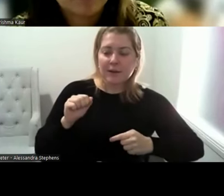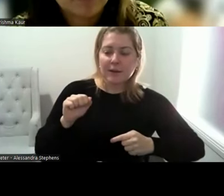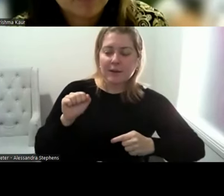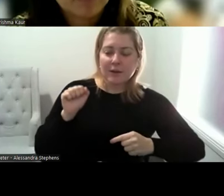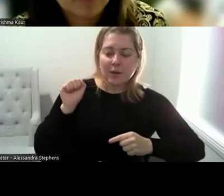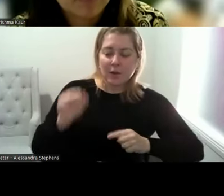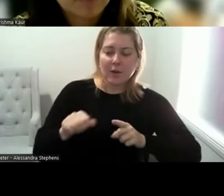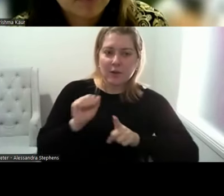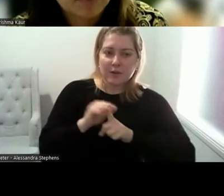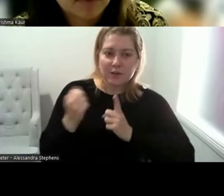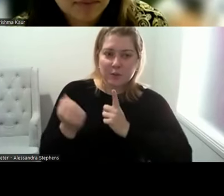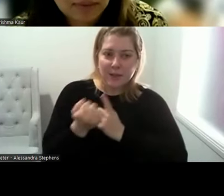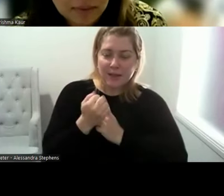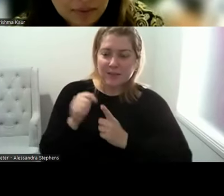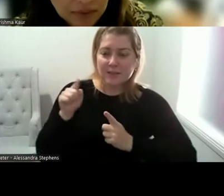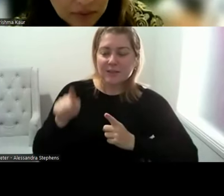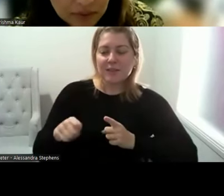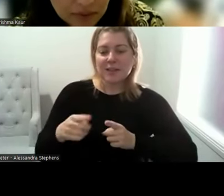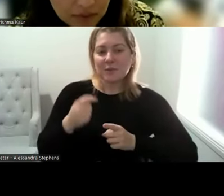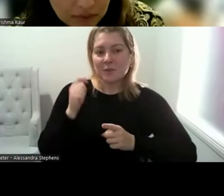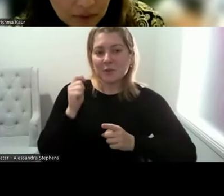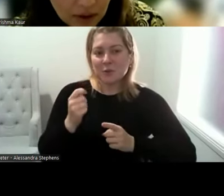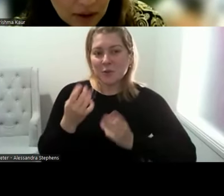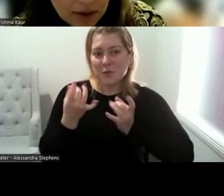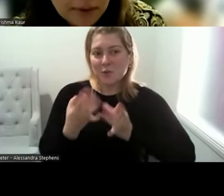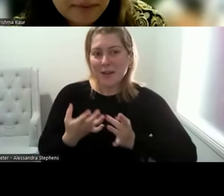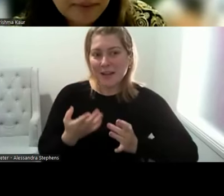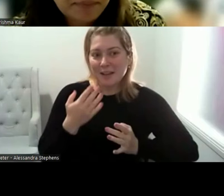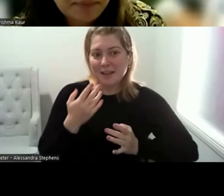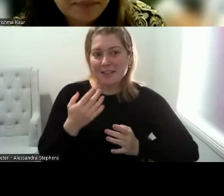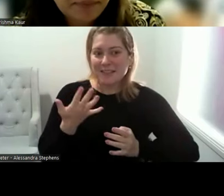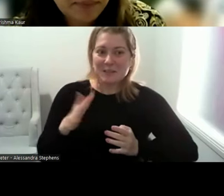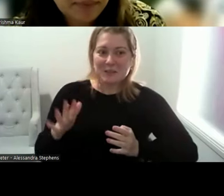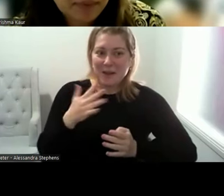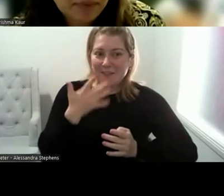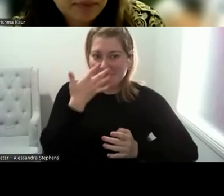woman couldn't talk about it themselves. So it was again trying to figure out there's not the